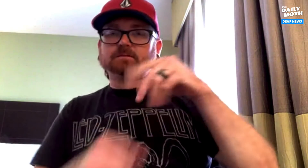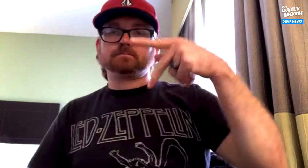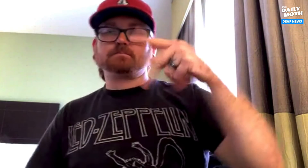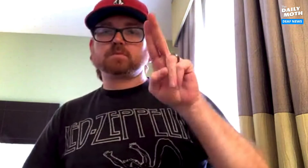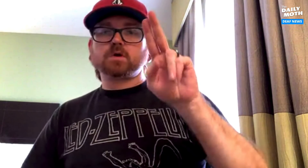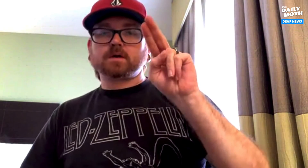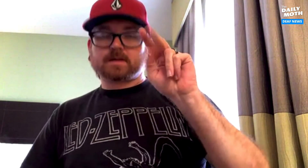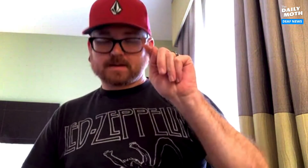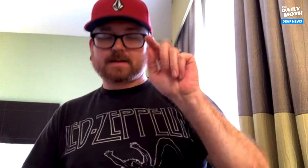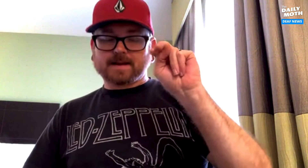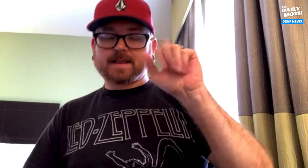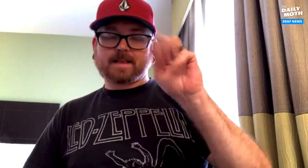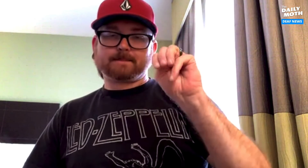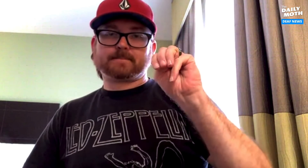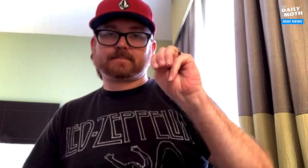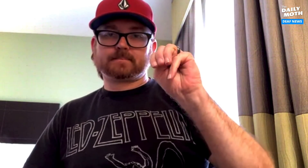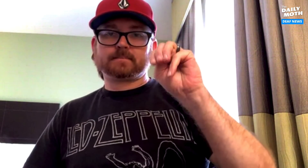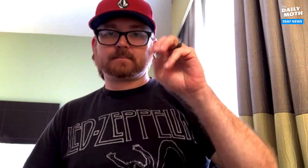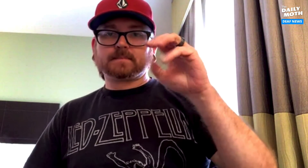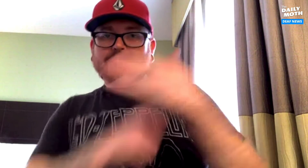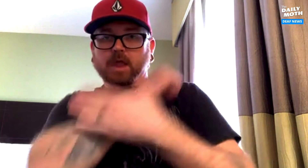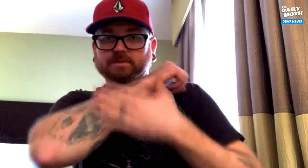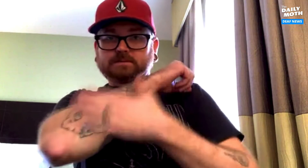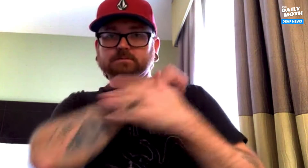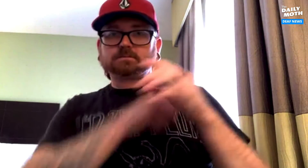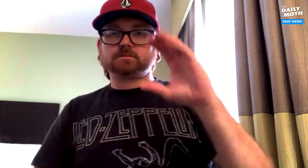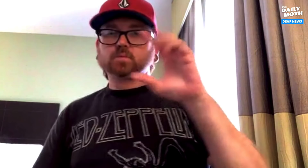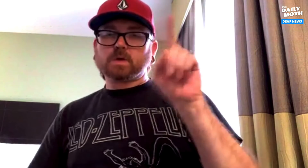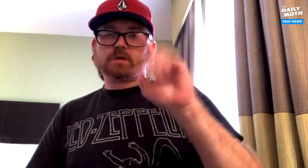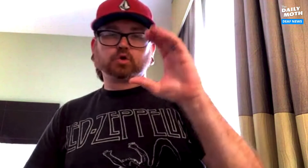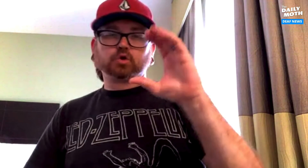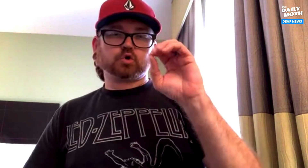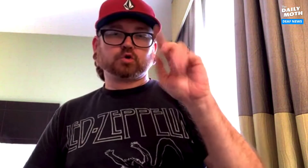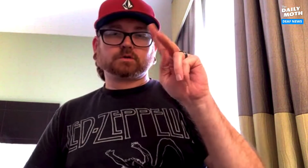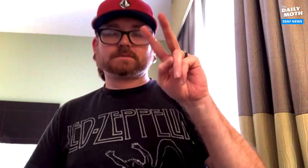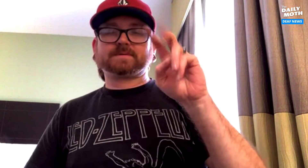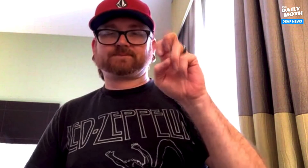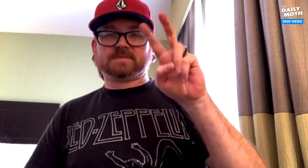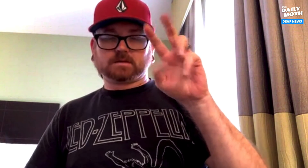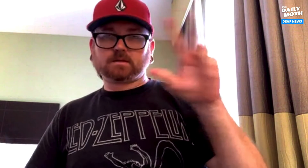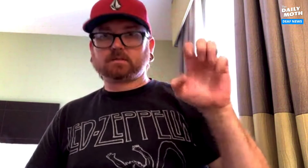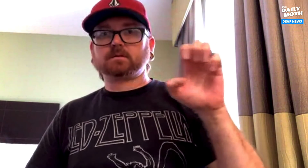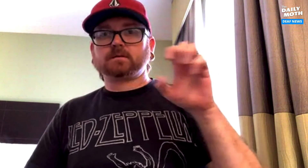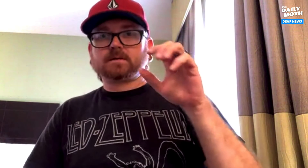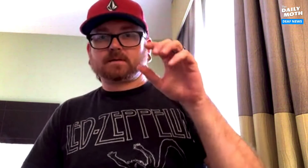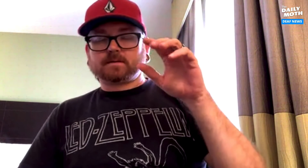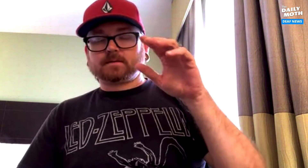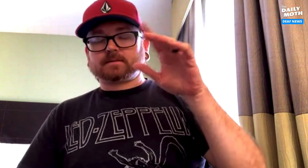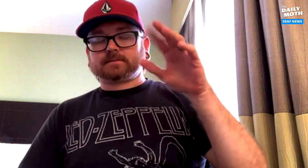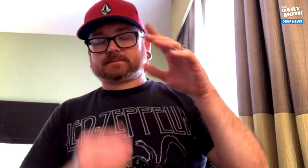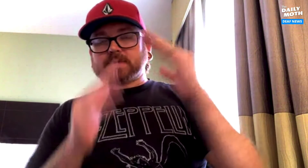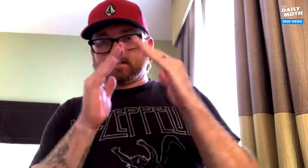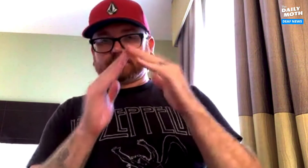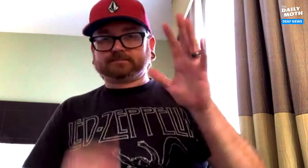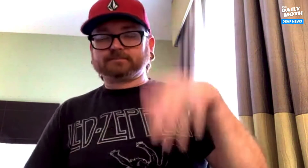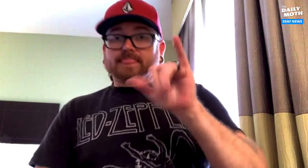I live in Putnam County which is where Cookeville is in.